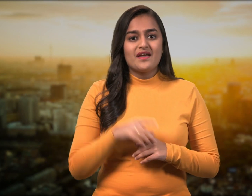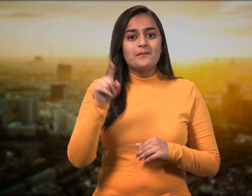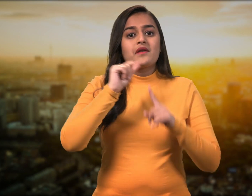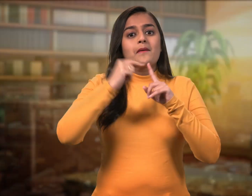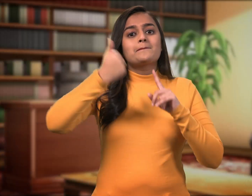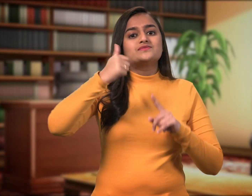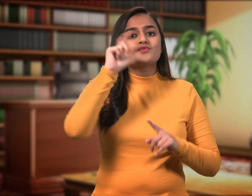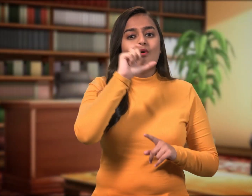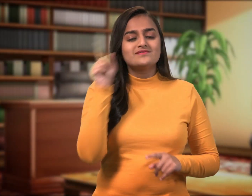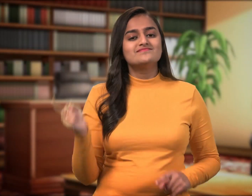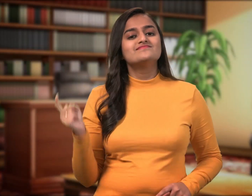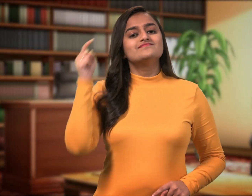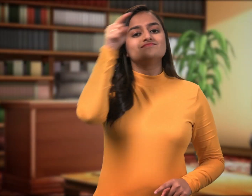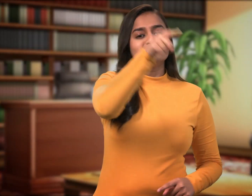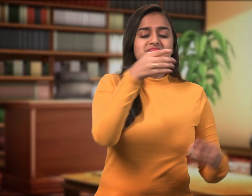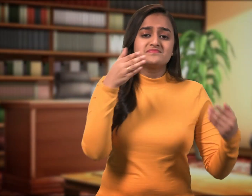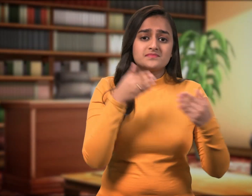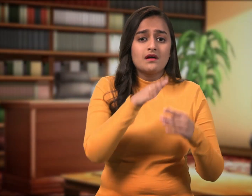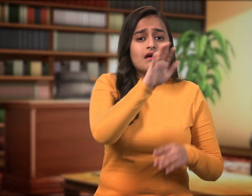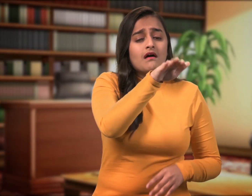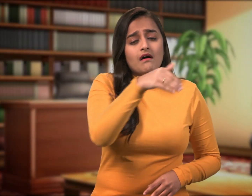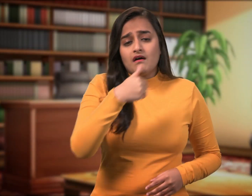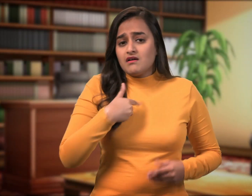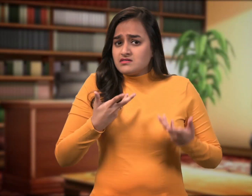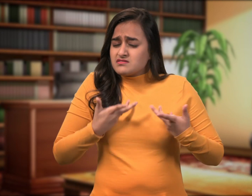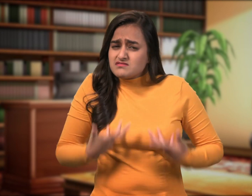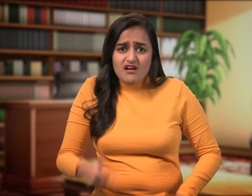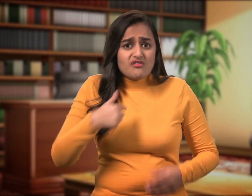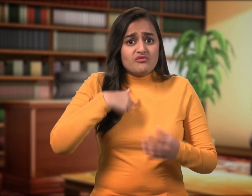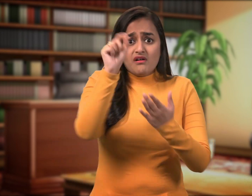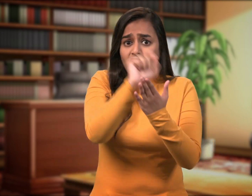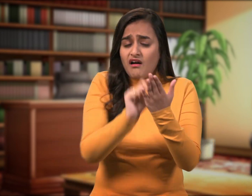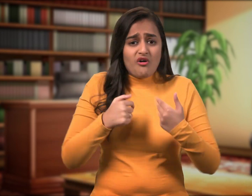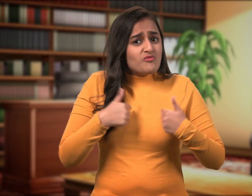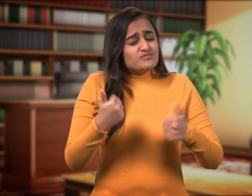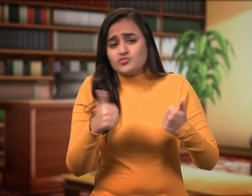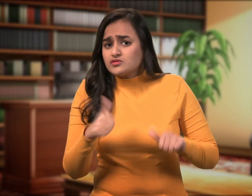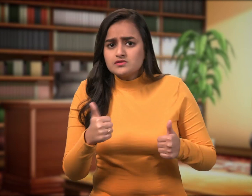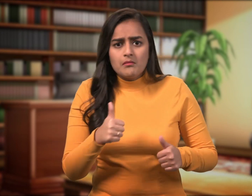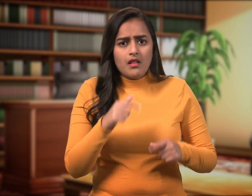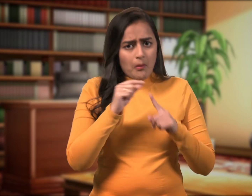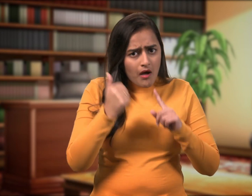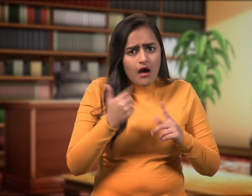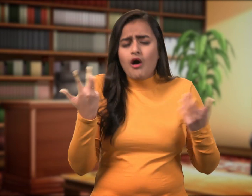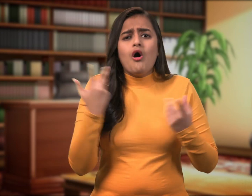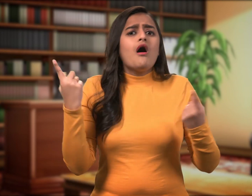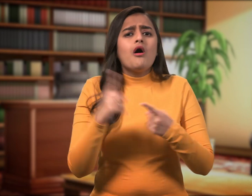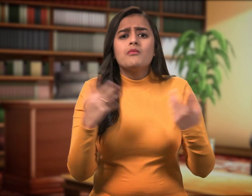The four students went to the Dean and said they can't give the test as they were tired. The Dean asked, "Why what happened?"